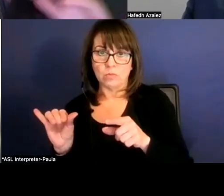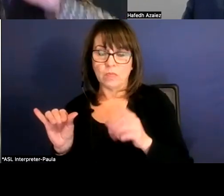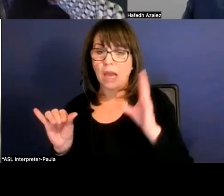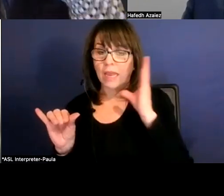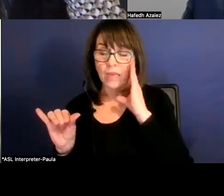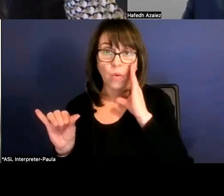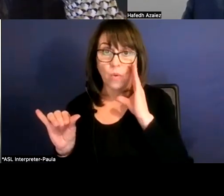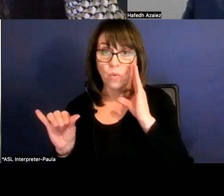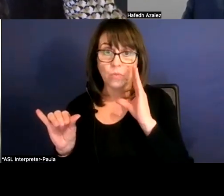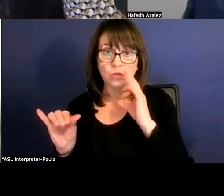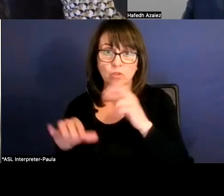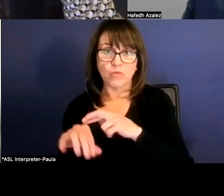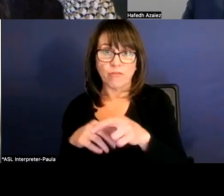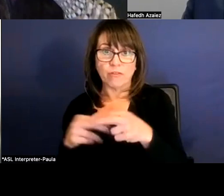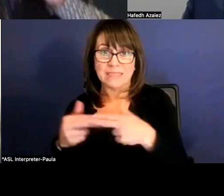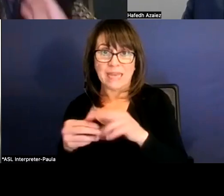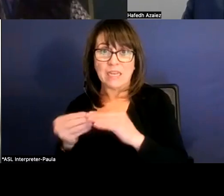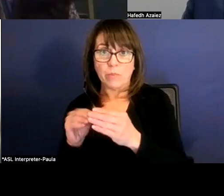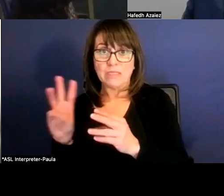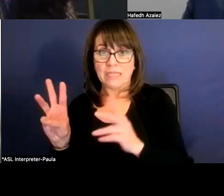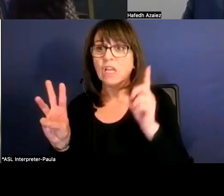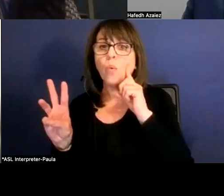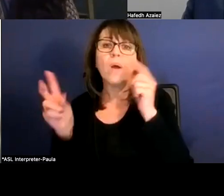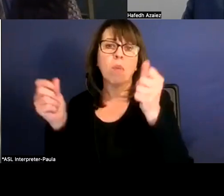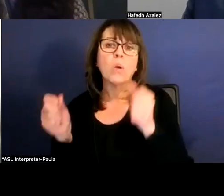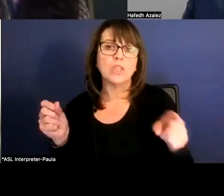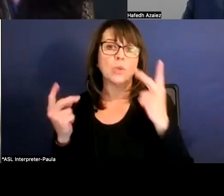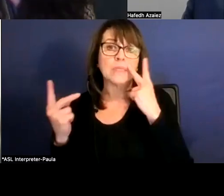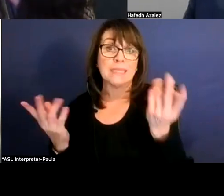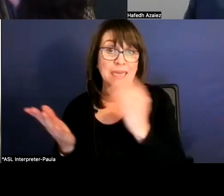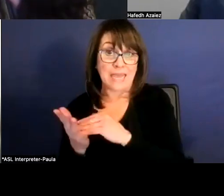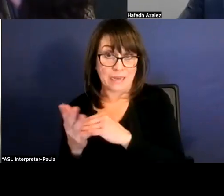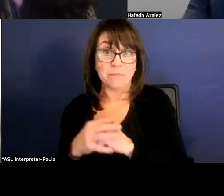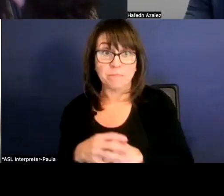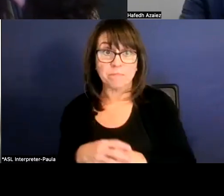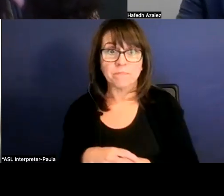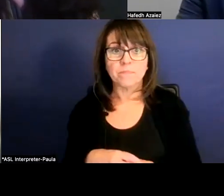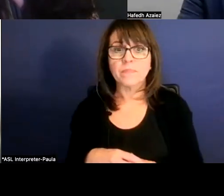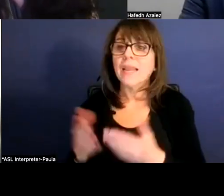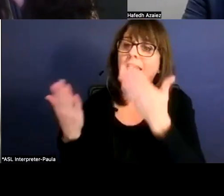To reference slide six, we'll go ahead and post it so you guys can see that again. Yeah, thank you. And so, yeah.